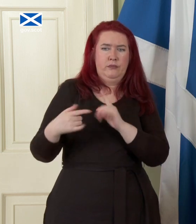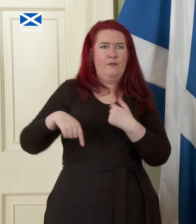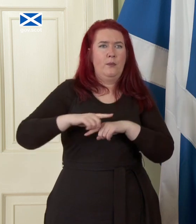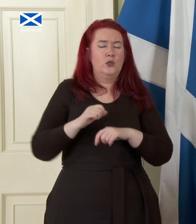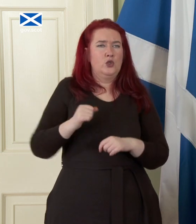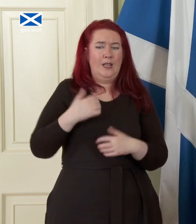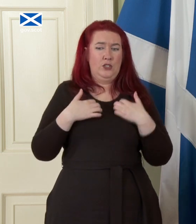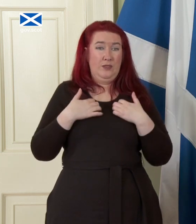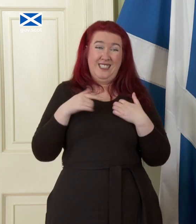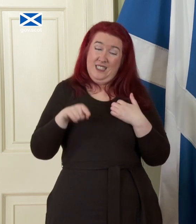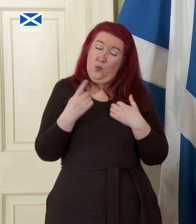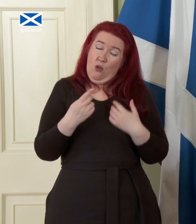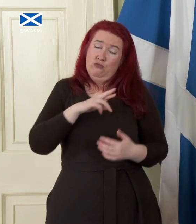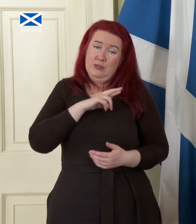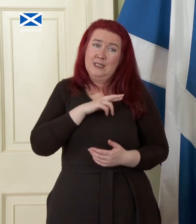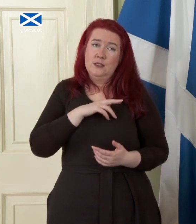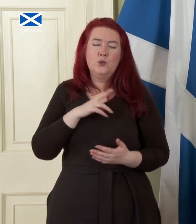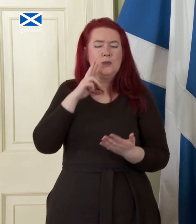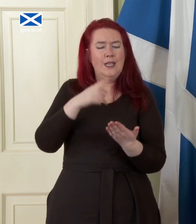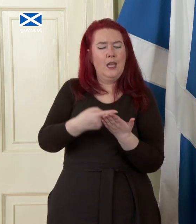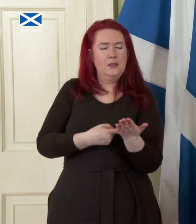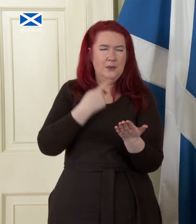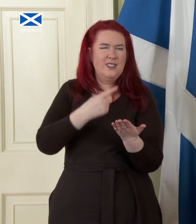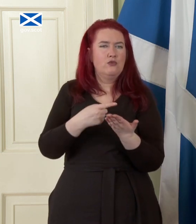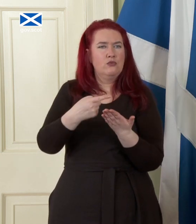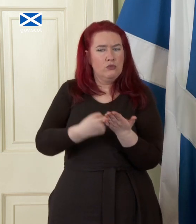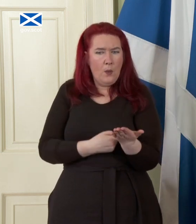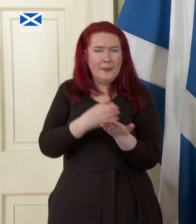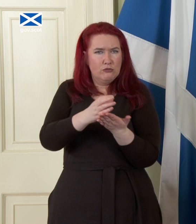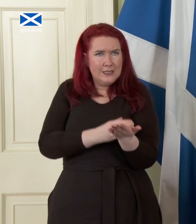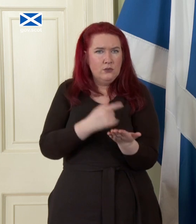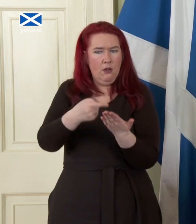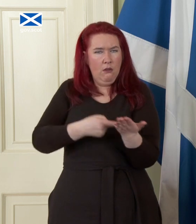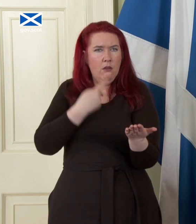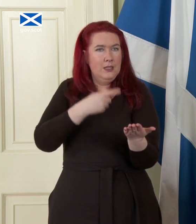the factors as you see in the requirements and criteria we've set out that will determine the